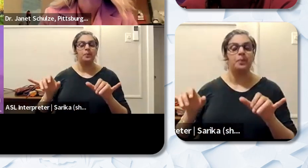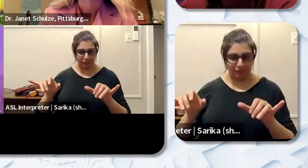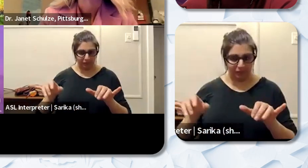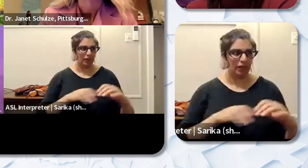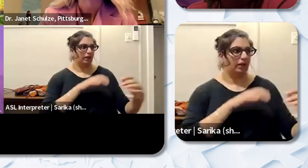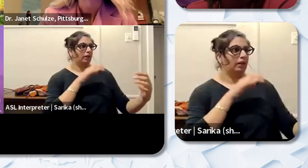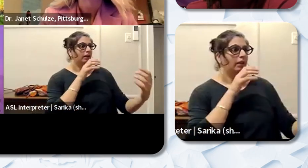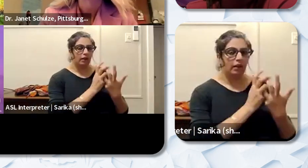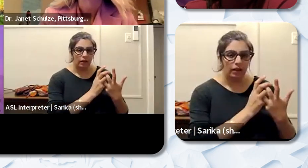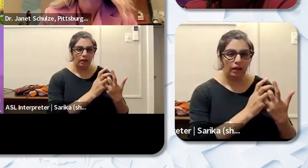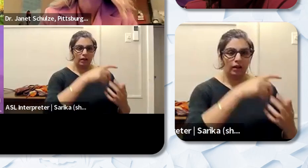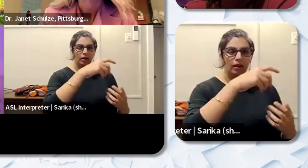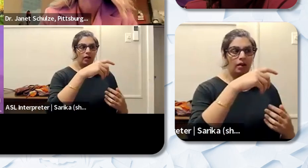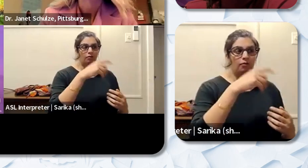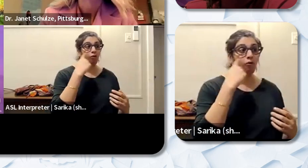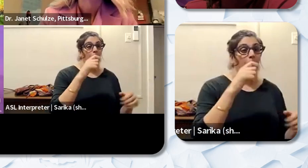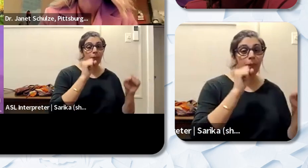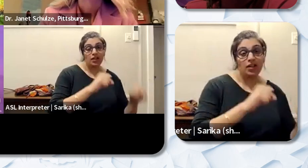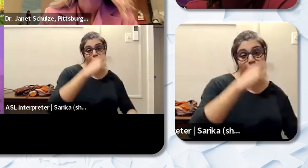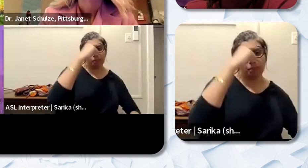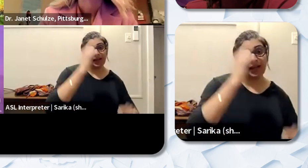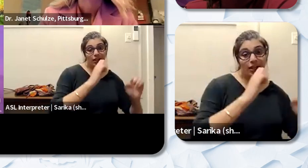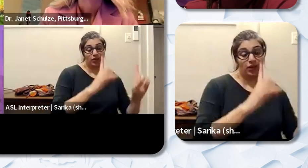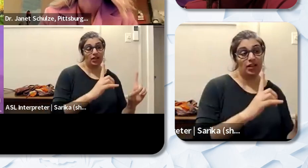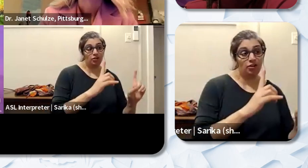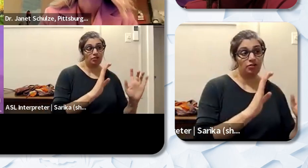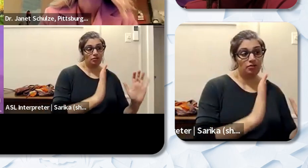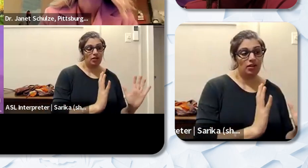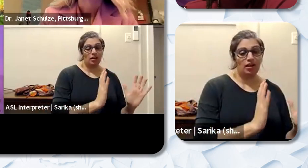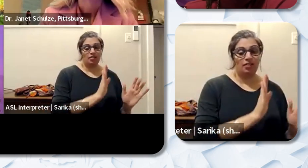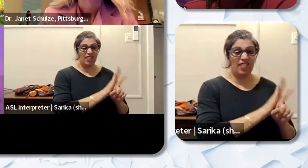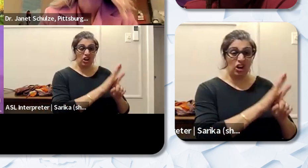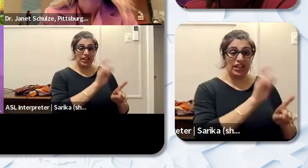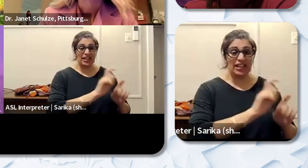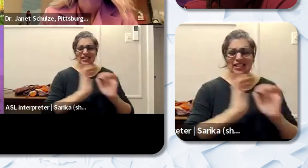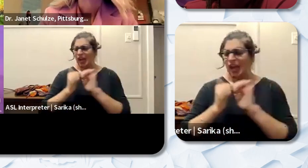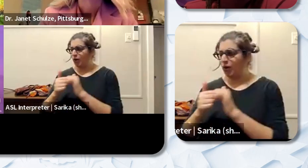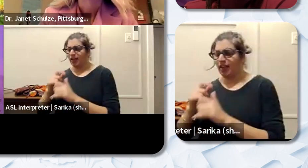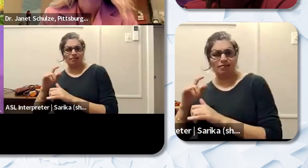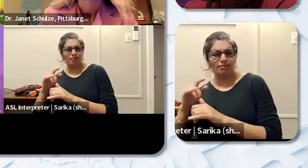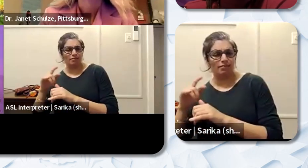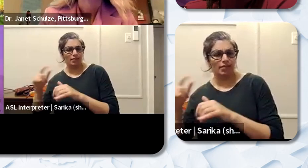Black educators to vers... to diversify our P-3 workforce? So Mr. Okonkwo I think